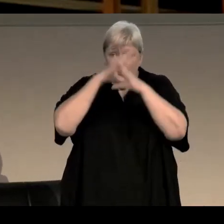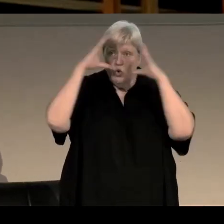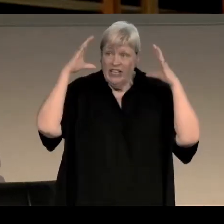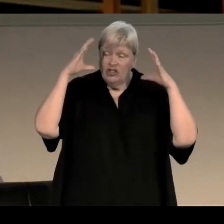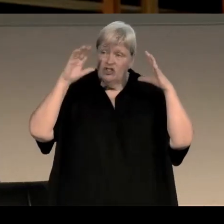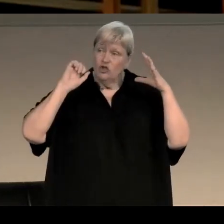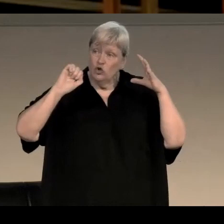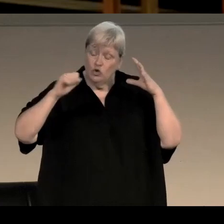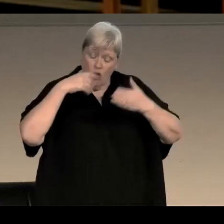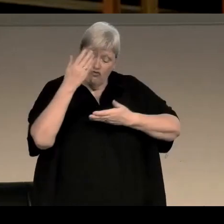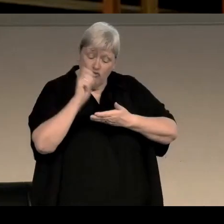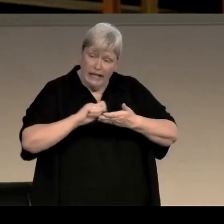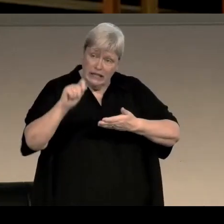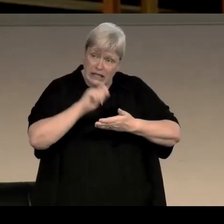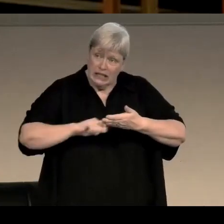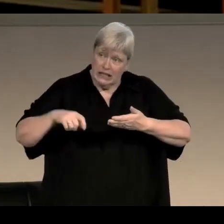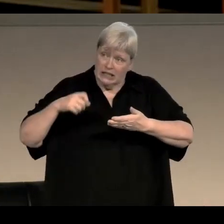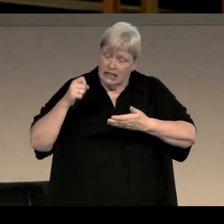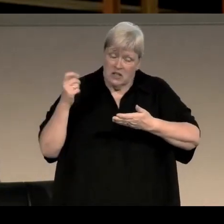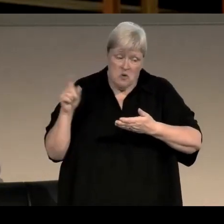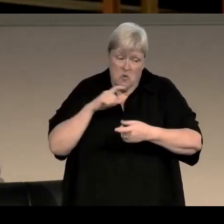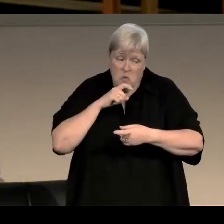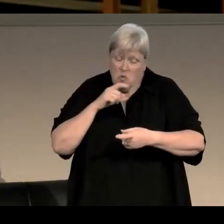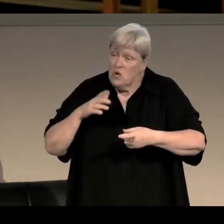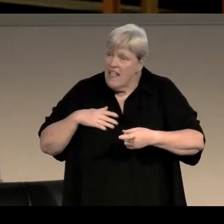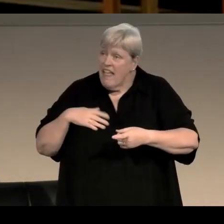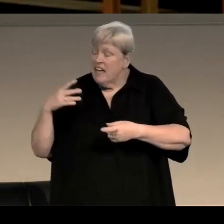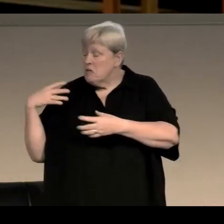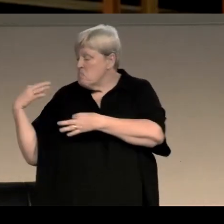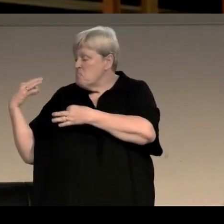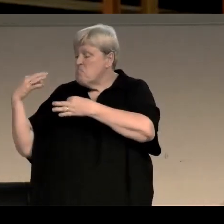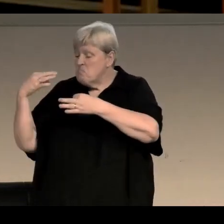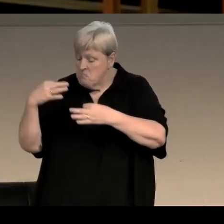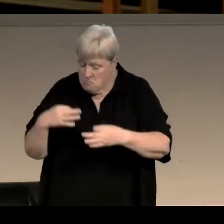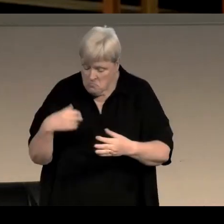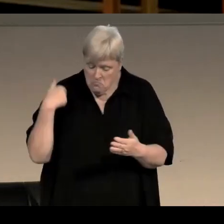what were some of the books that you've loved and drawn upon as you've begun your own writing career?